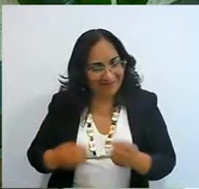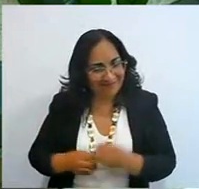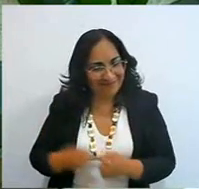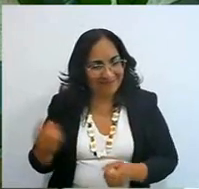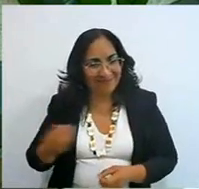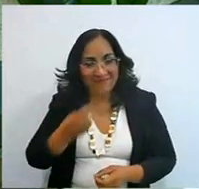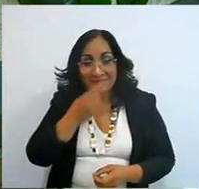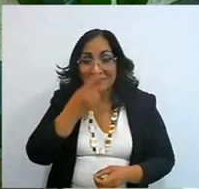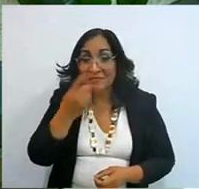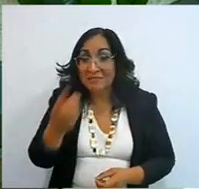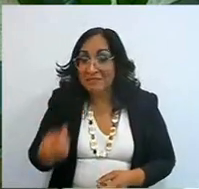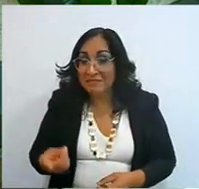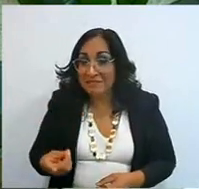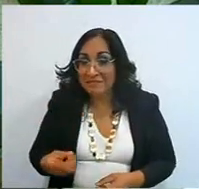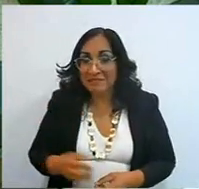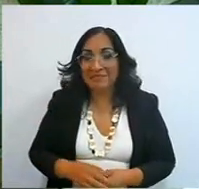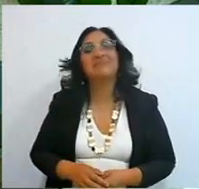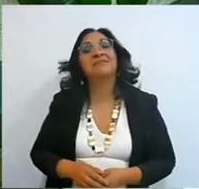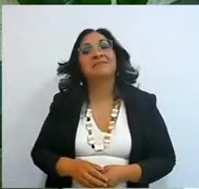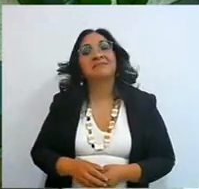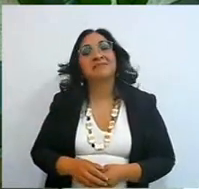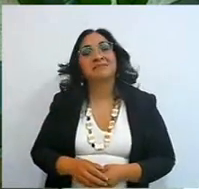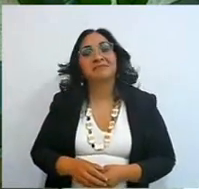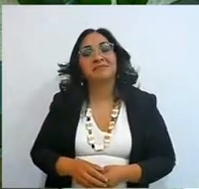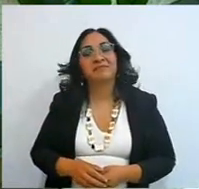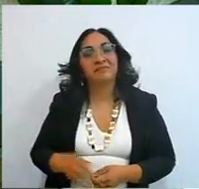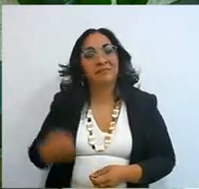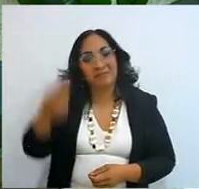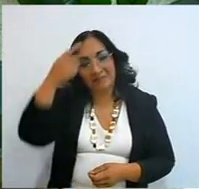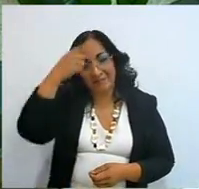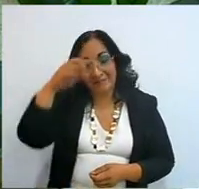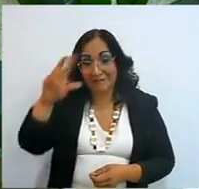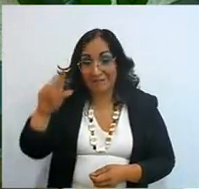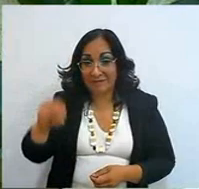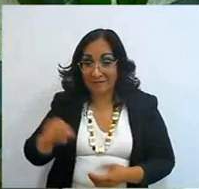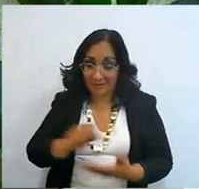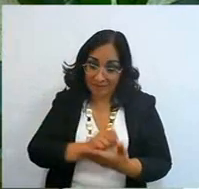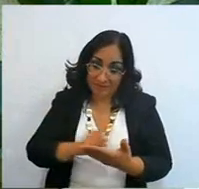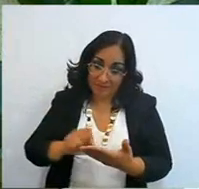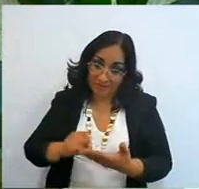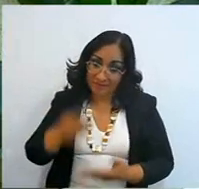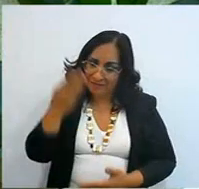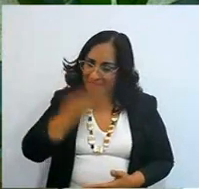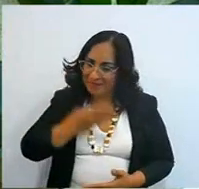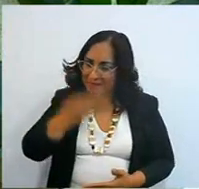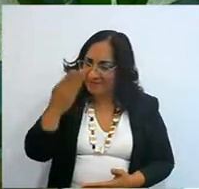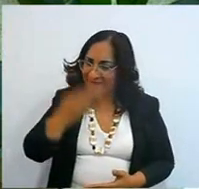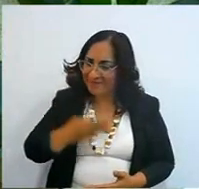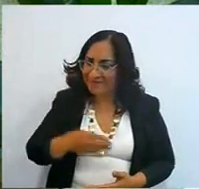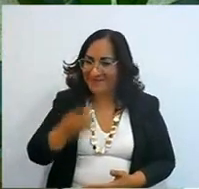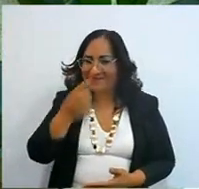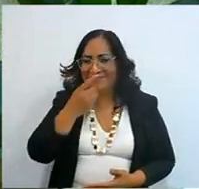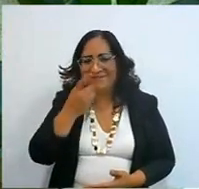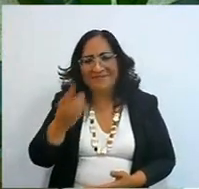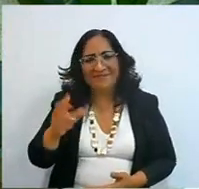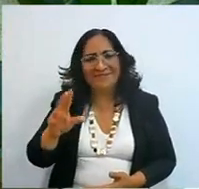I don't understand him, like the other day Iolany said, he read the Bible, Iolany didn't say, Iolany gave him a voice,